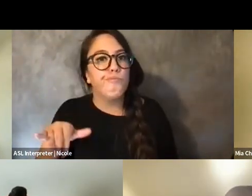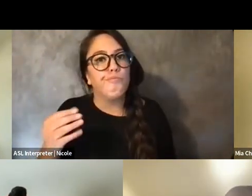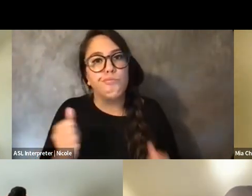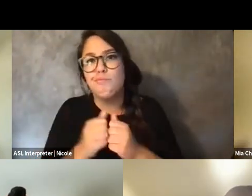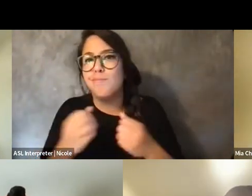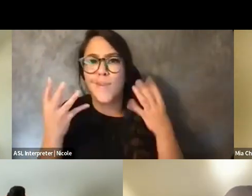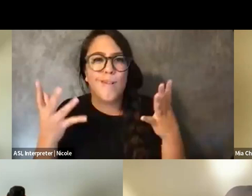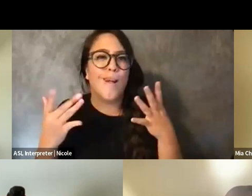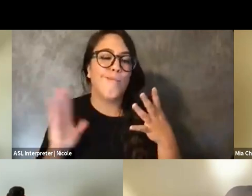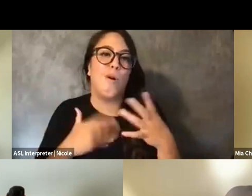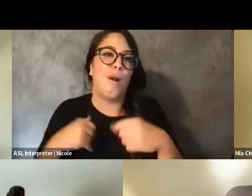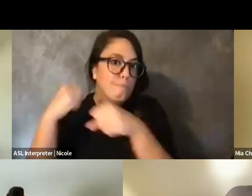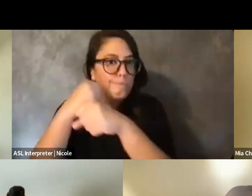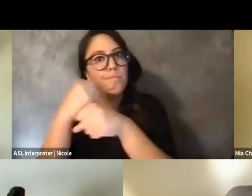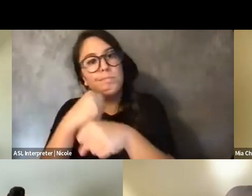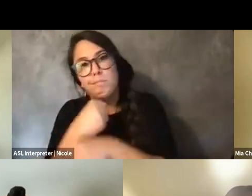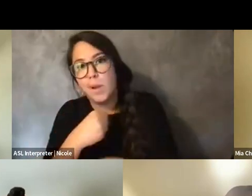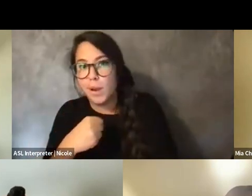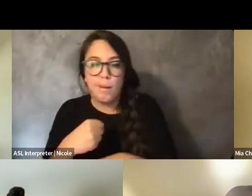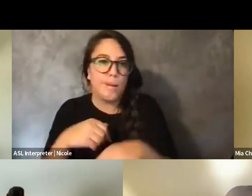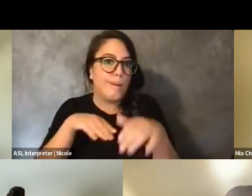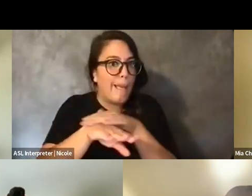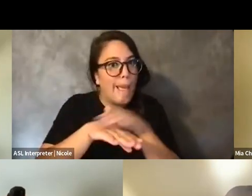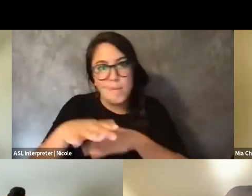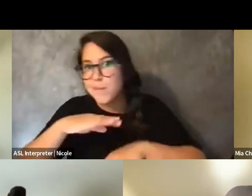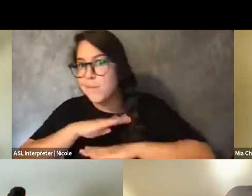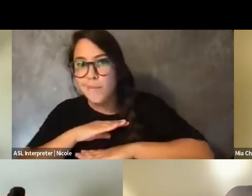that we're having to do, you know, to get our needs met or just fighting institutions,